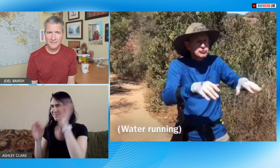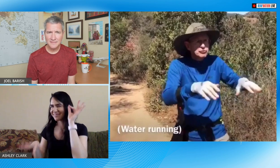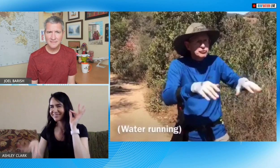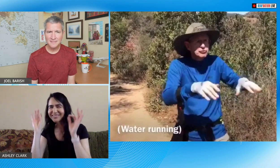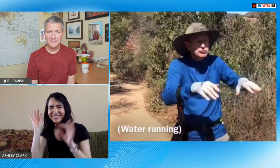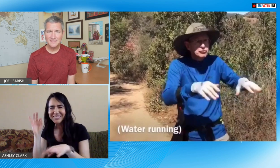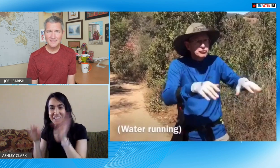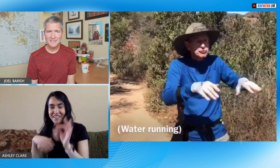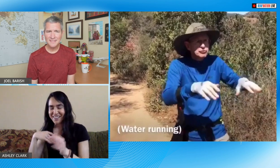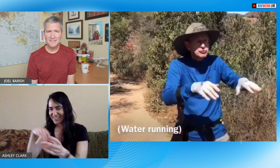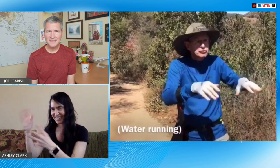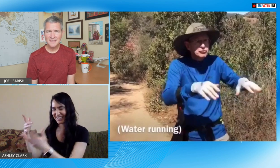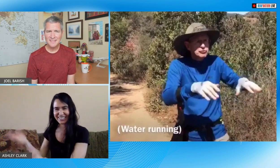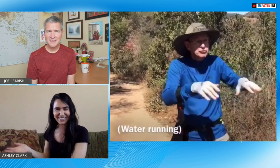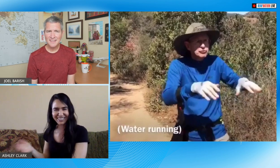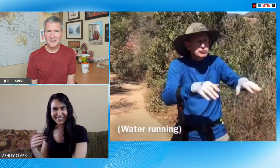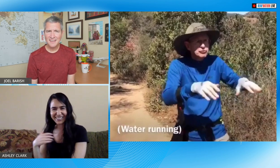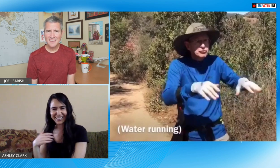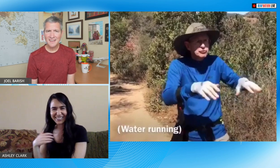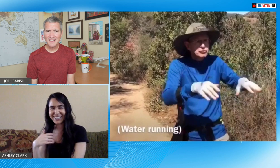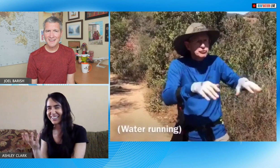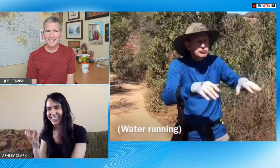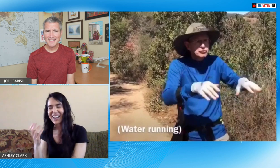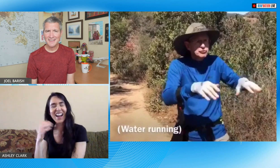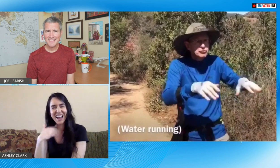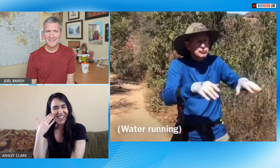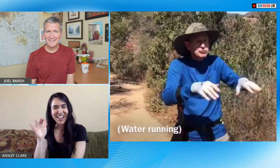grabbed another tissue and then I grabbed another tissue and I had this